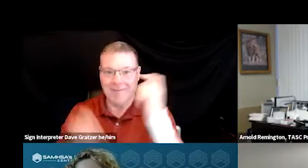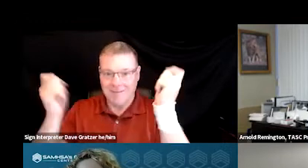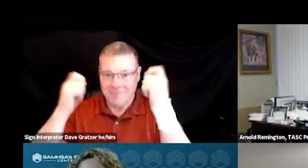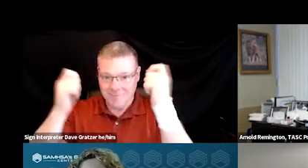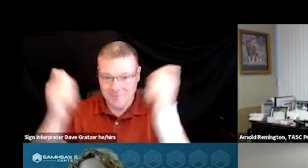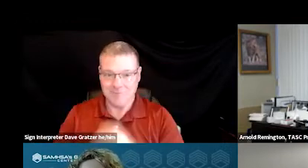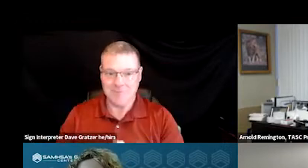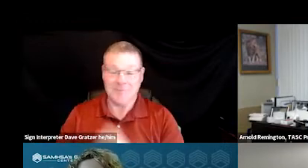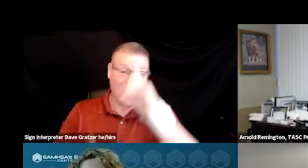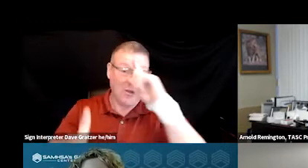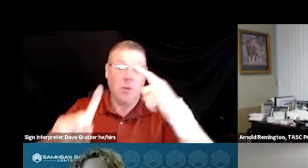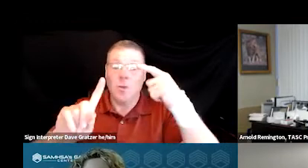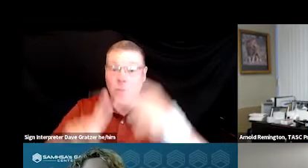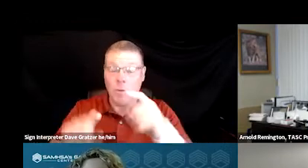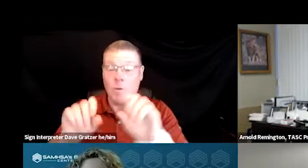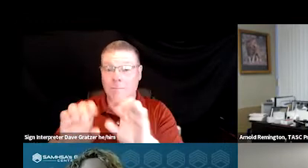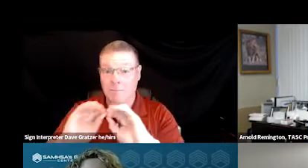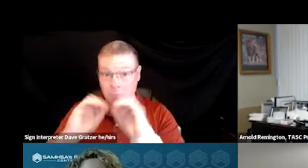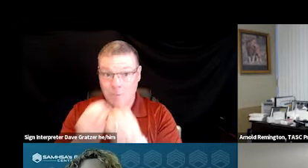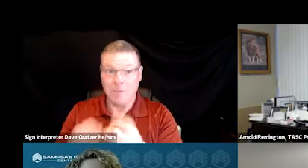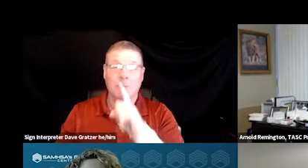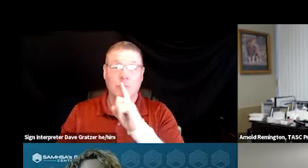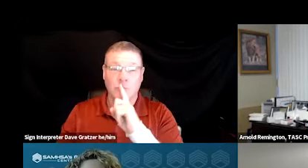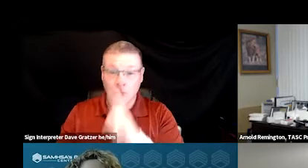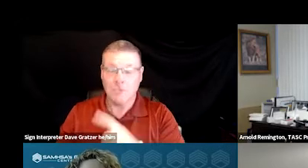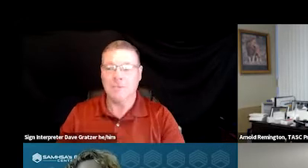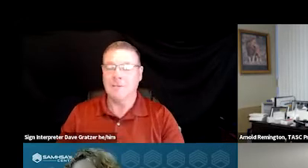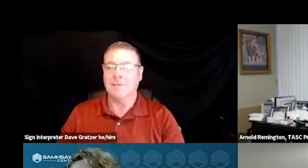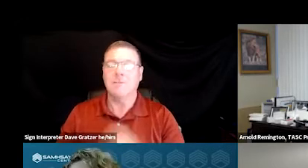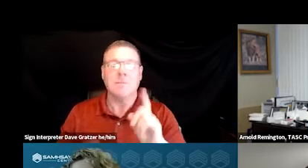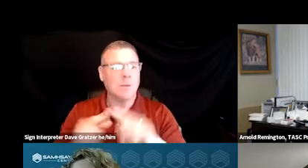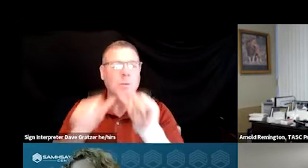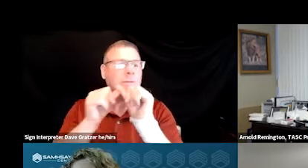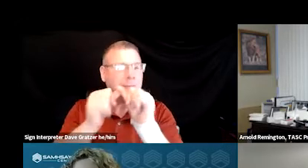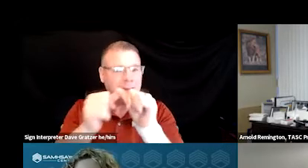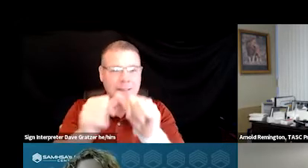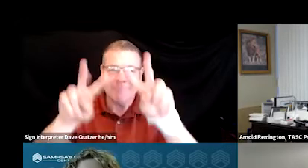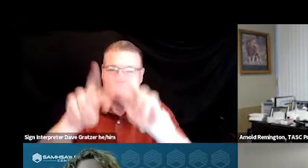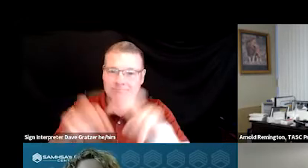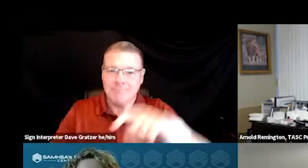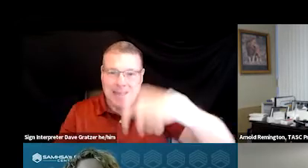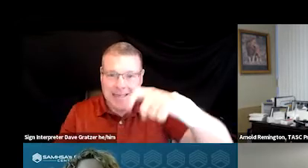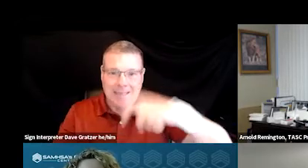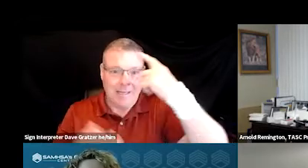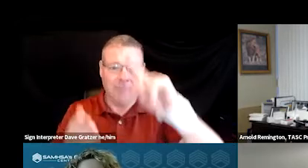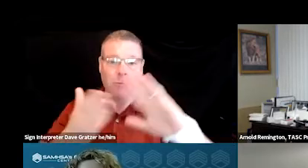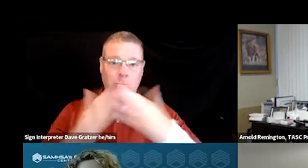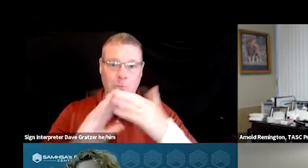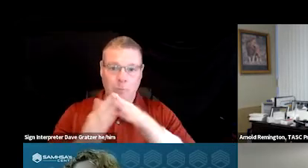Our goal as an organization really has been to continually assess the needs of our community and to bridge the gap,